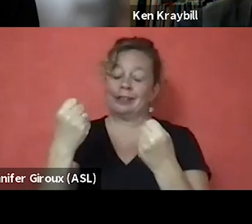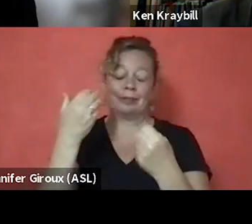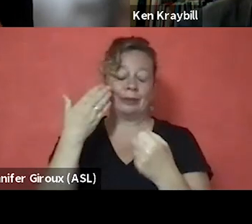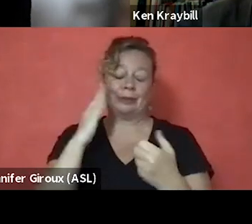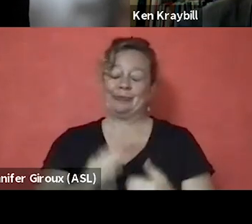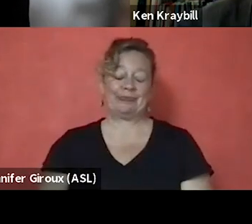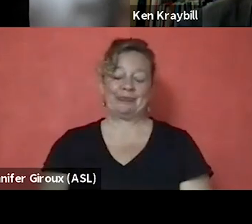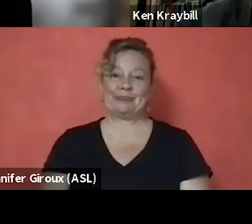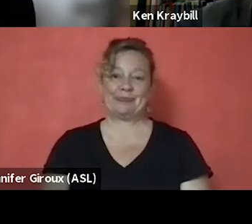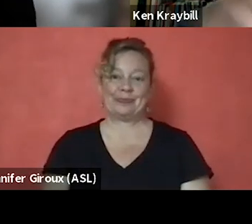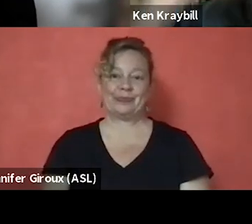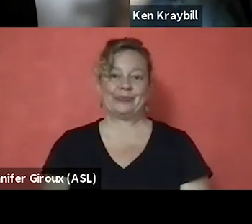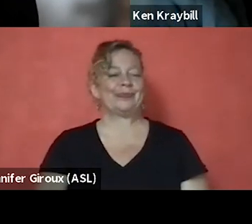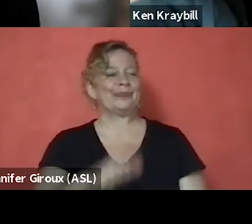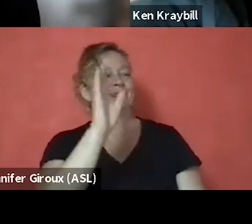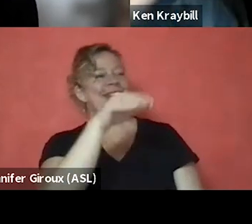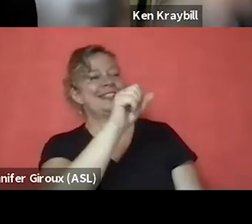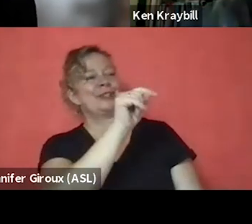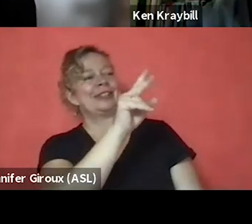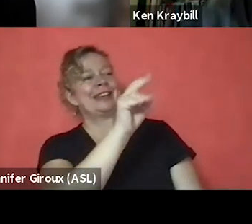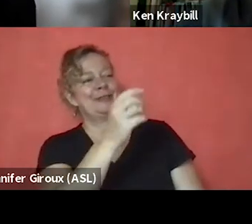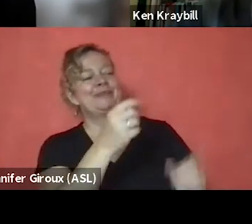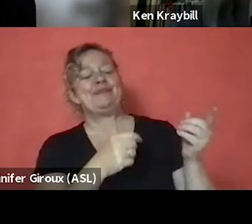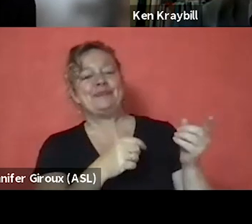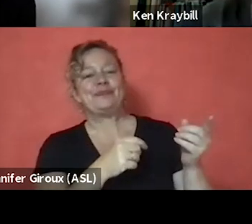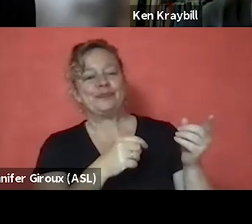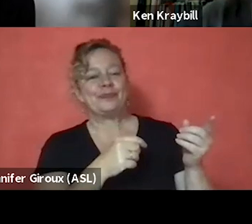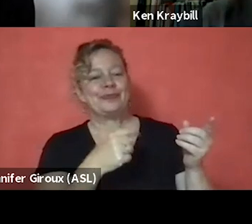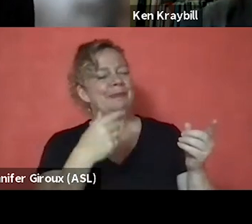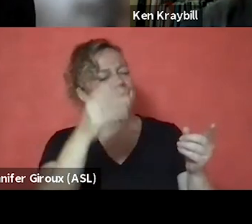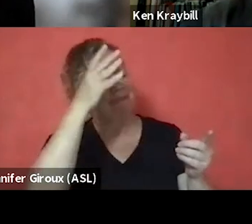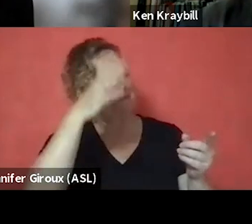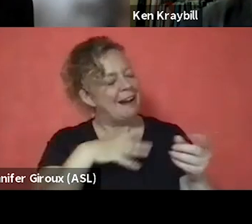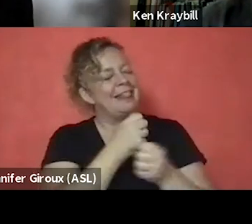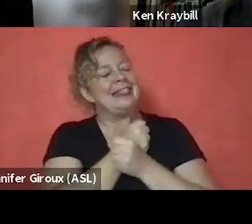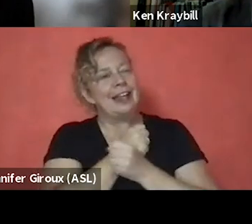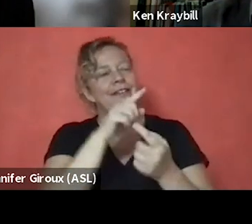[JC] So, Steve, man, I love it when you talk because you connect with me so well.